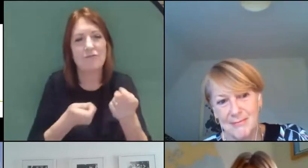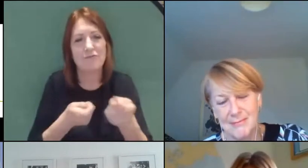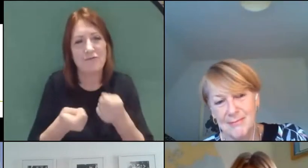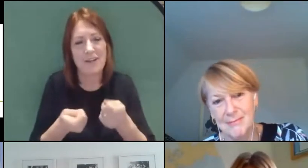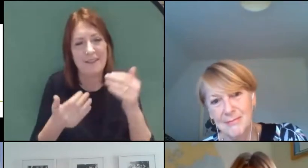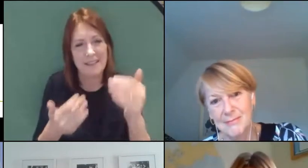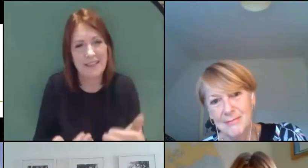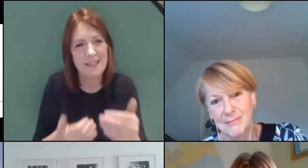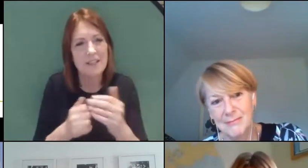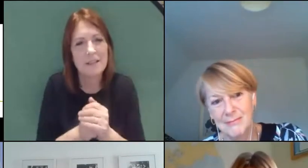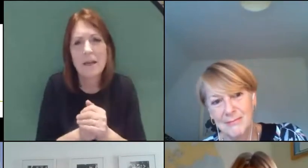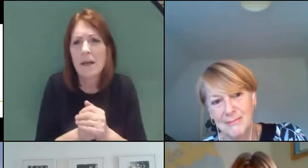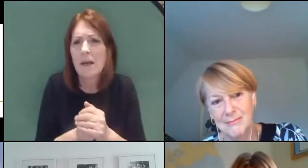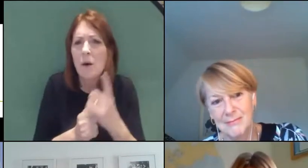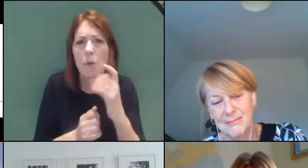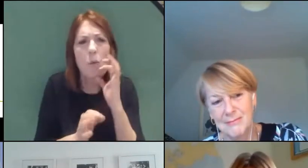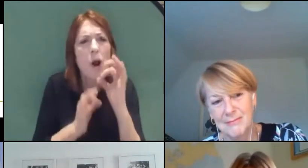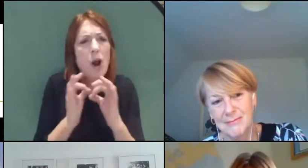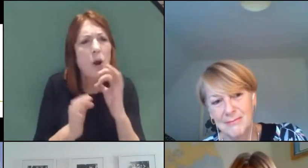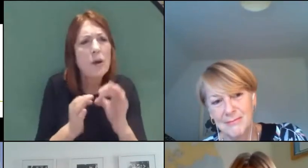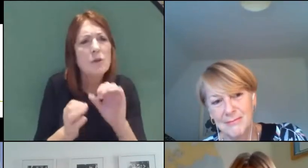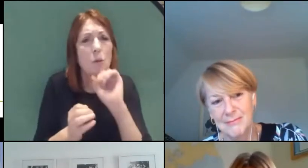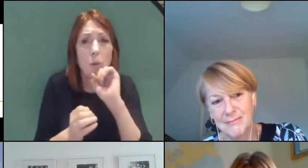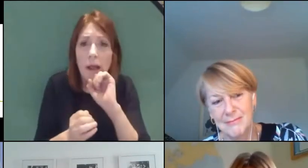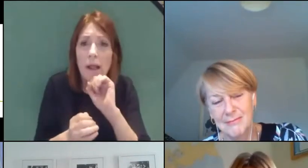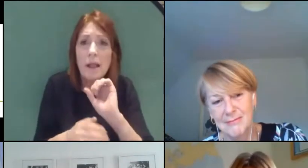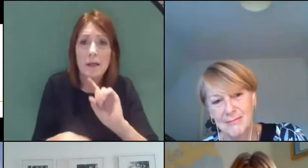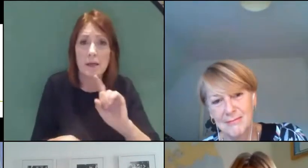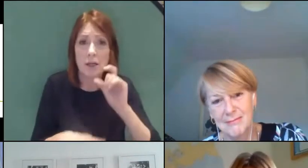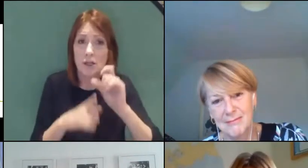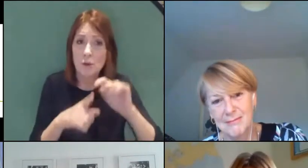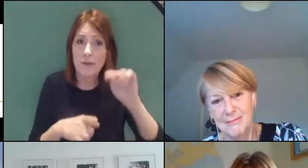There was a question earlier on about "Will there be another one?" - I would like to think there